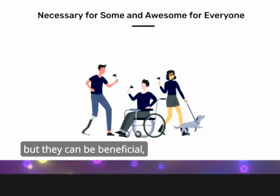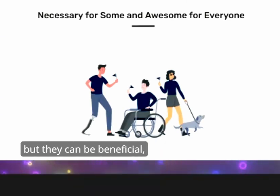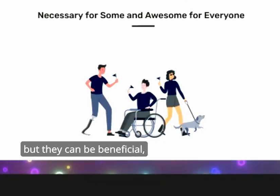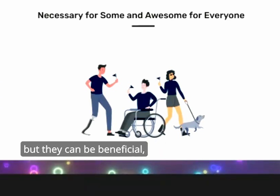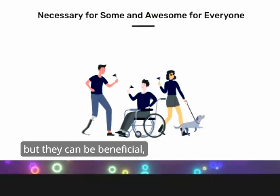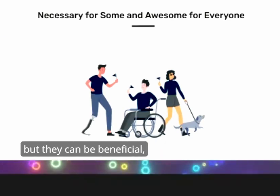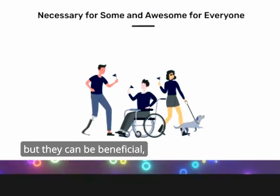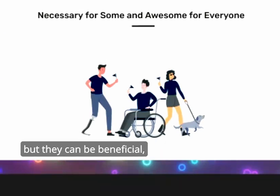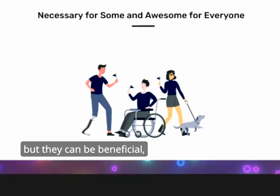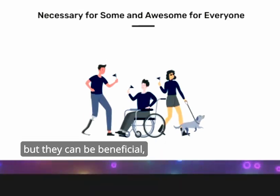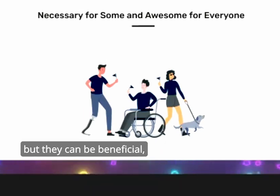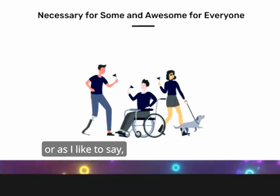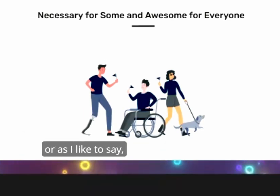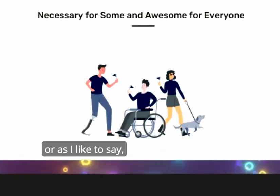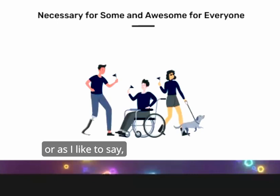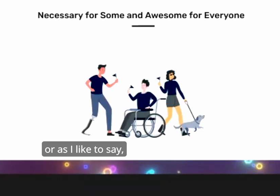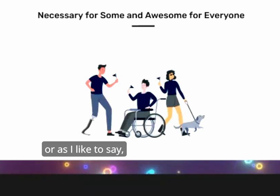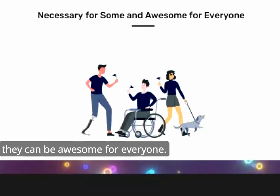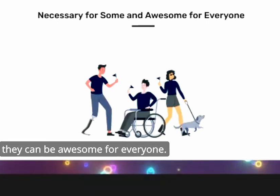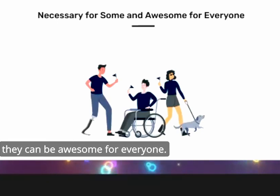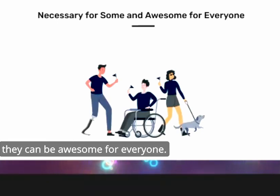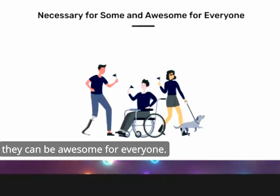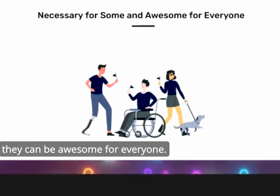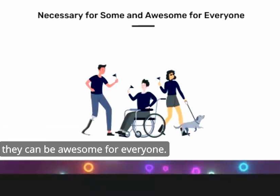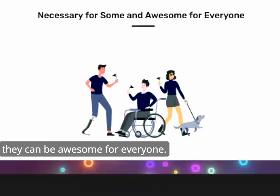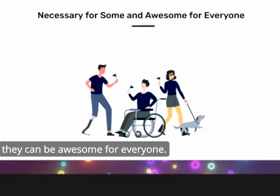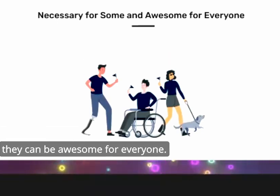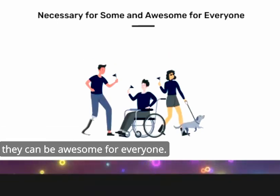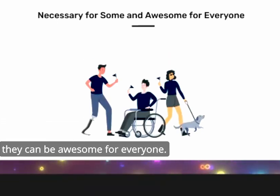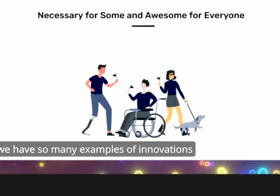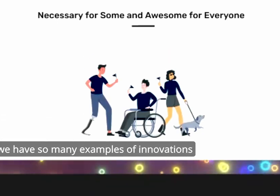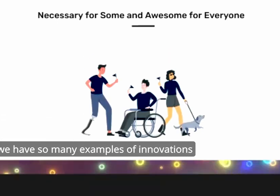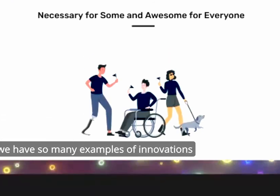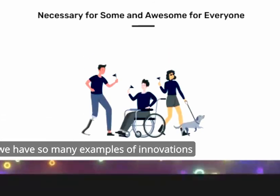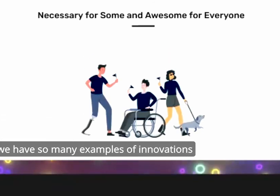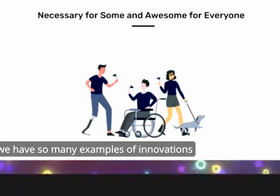disabilities but they can be beneficial or as I like to say they can be awesome for everyone